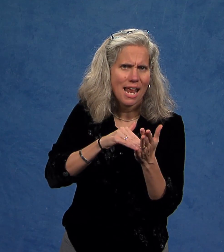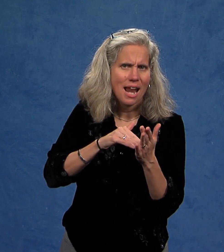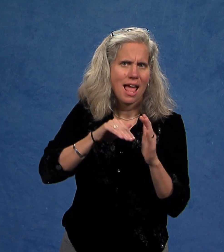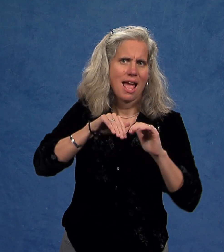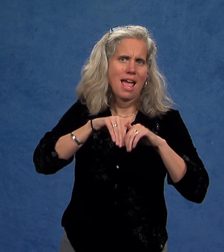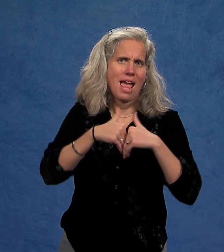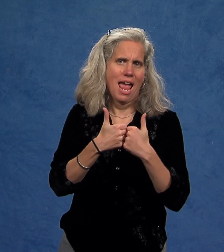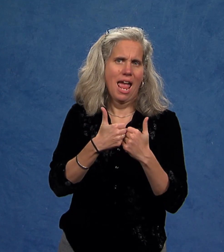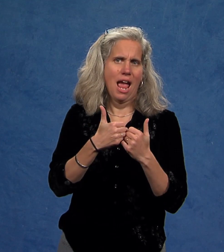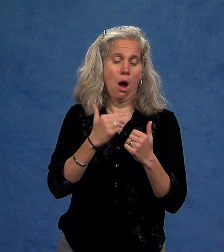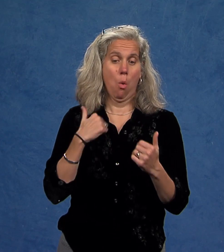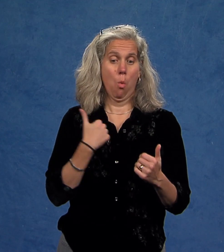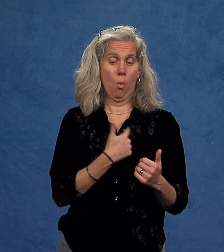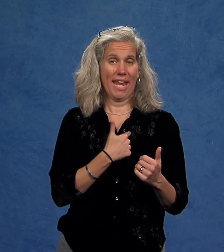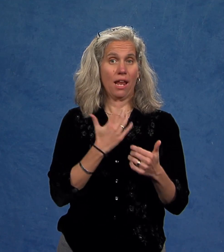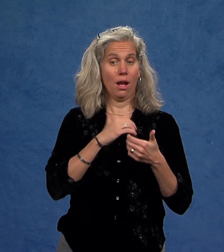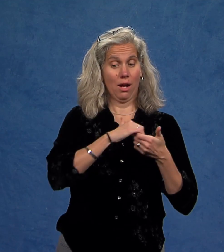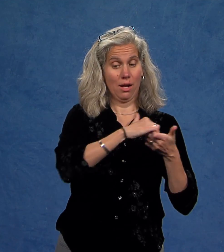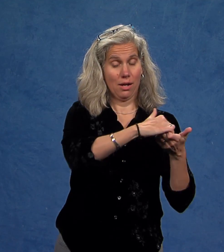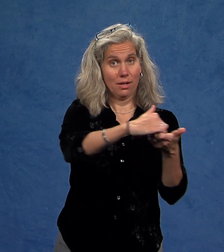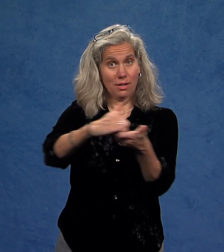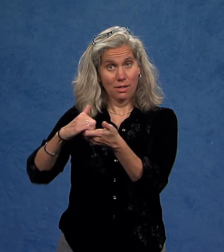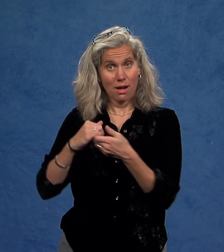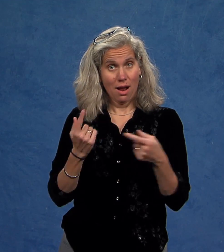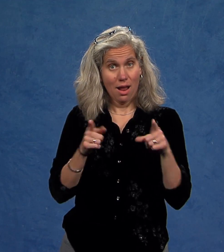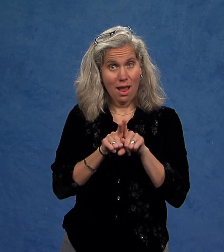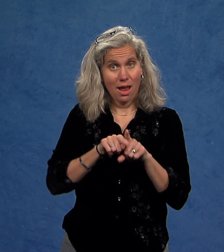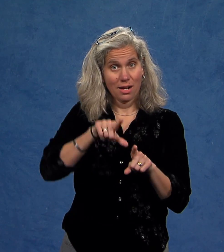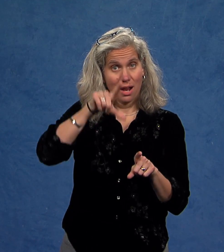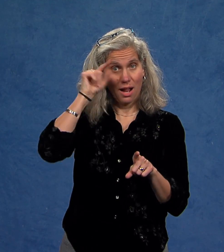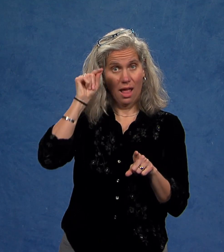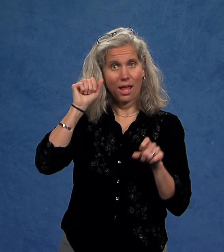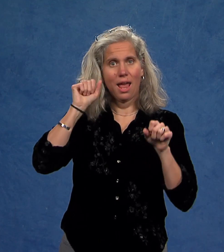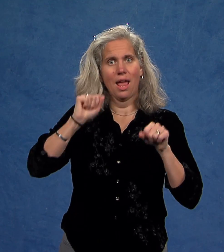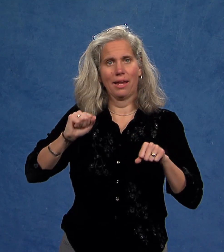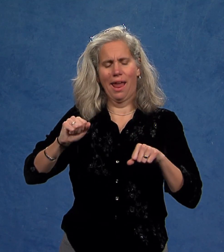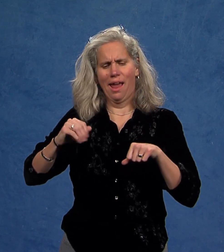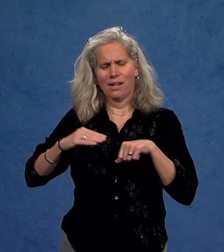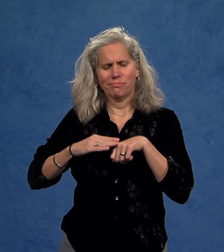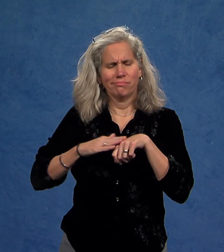how we as Gallaudet can continue to influence